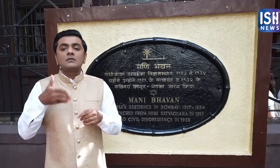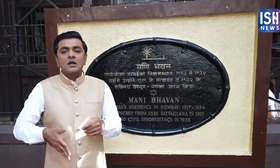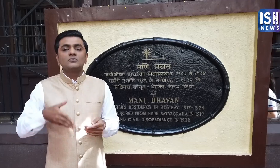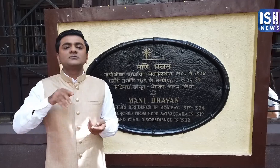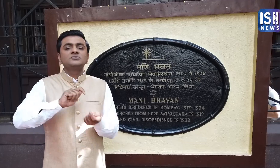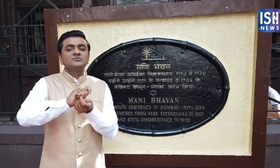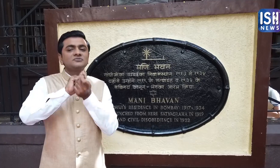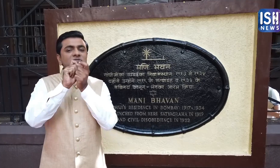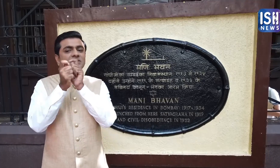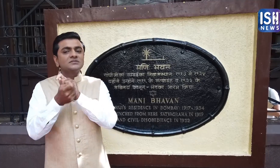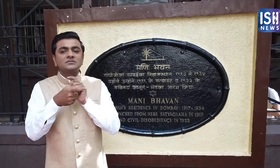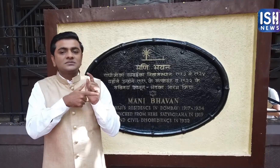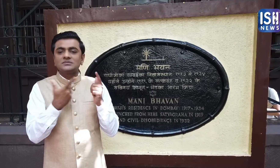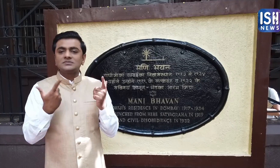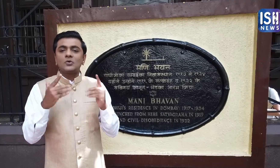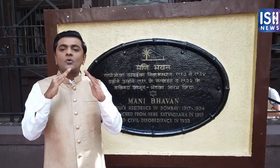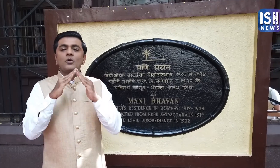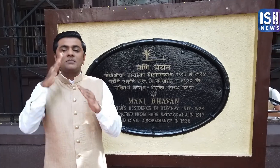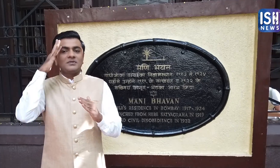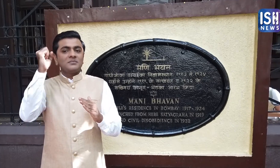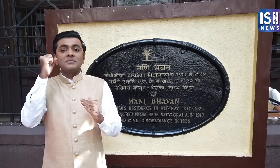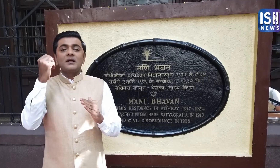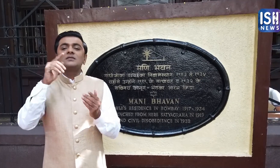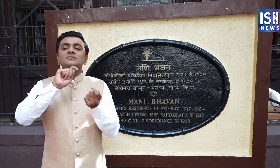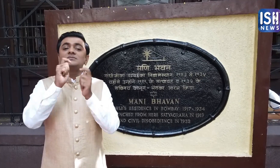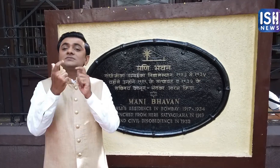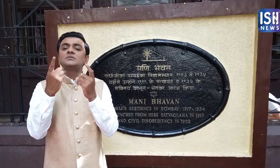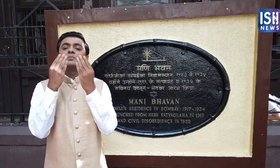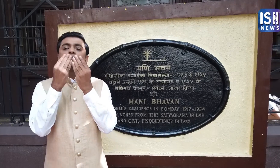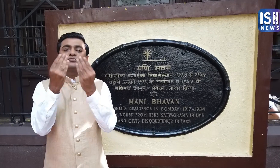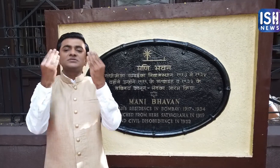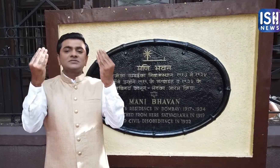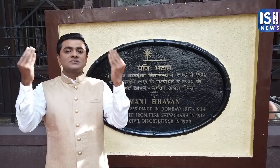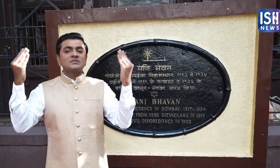Now in his memory, his house has been converted into a museum.